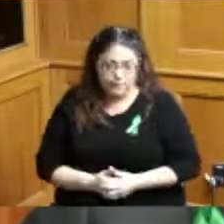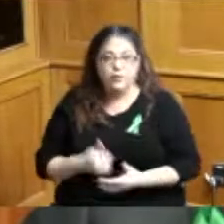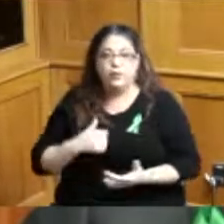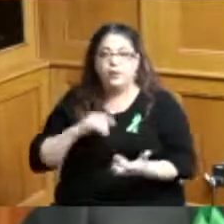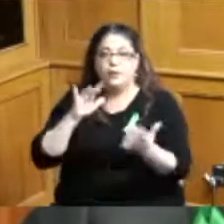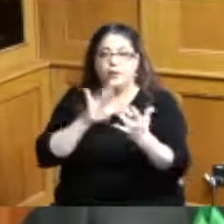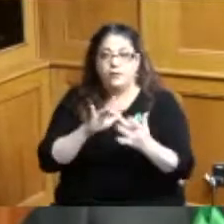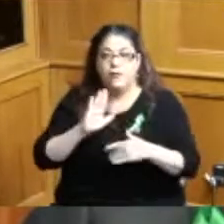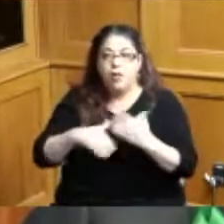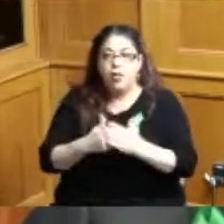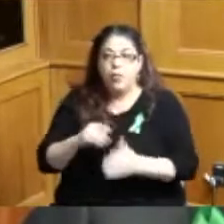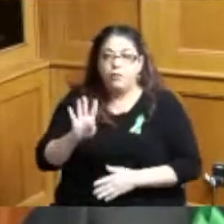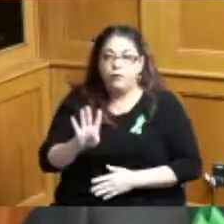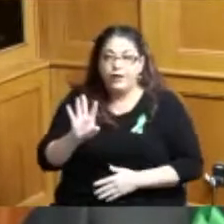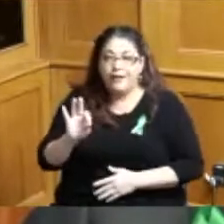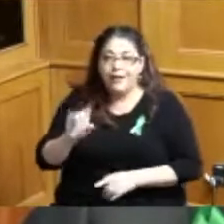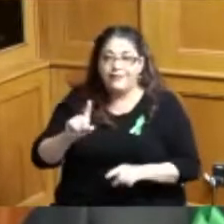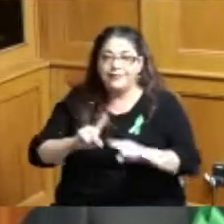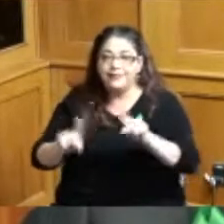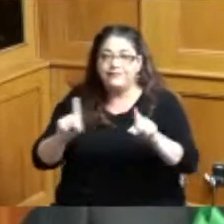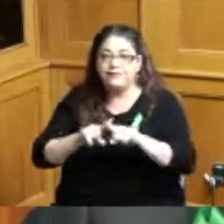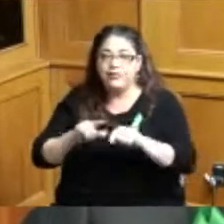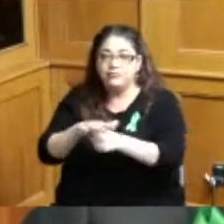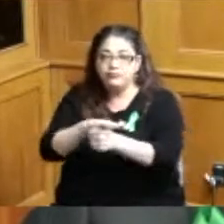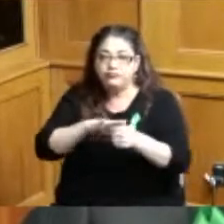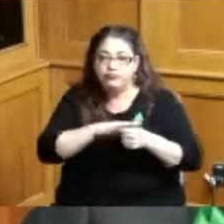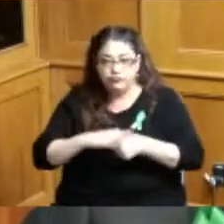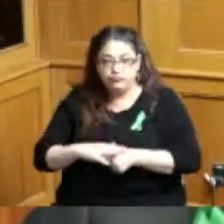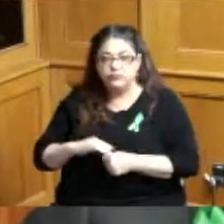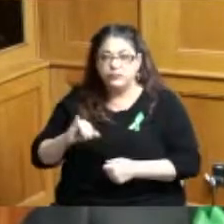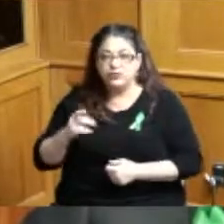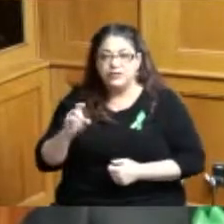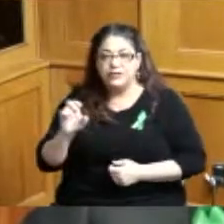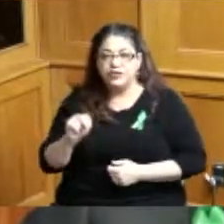jurisdictions to make sure that they're aware that this foundation is in place that this is